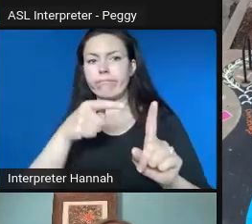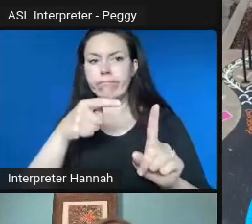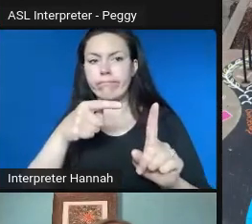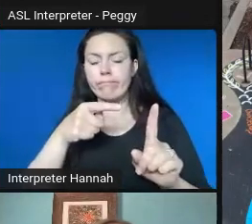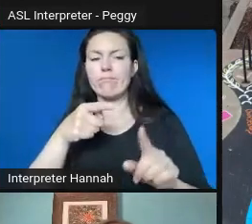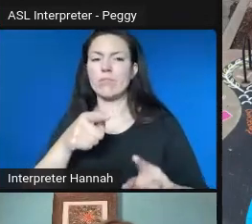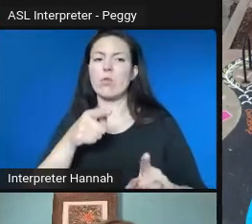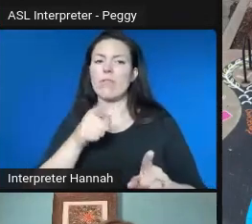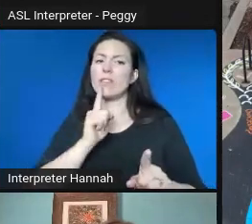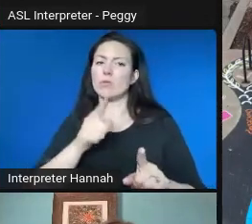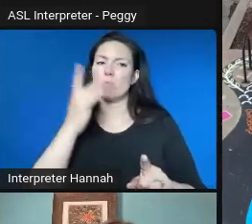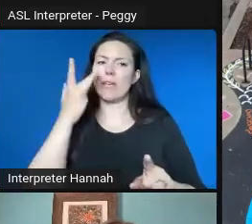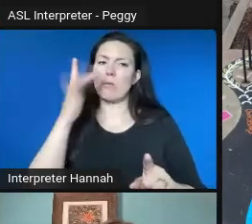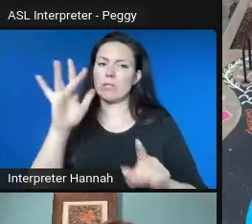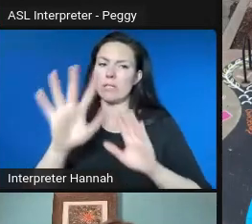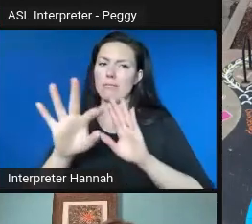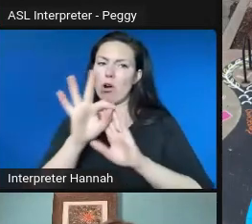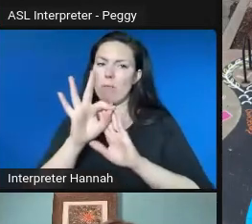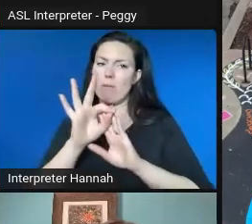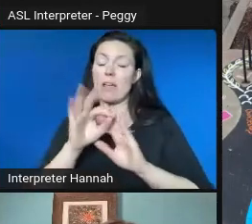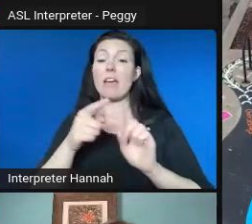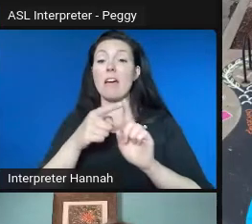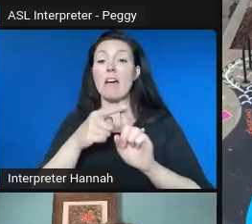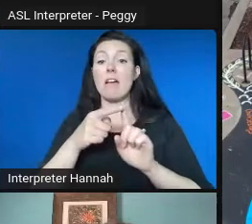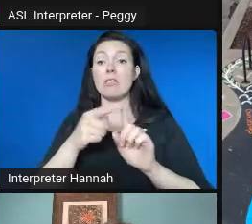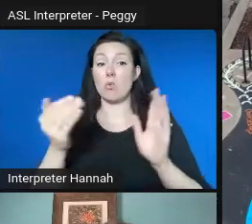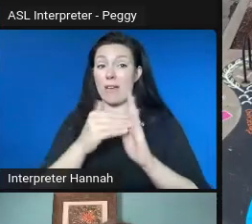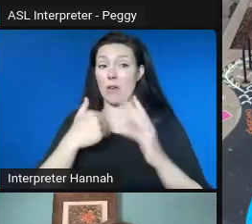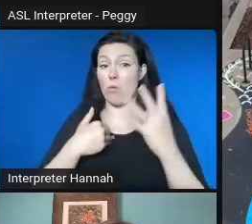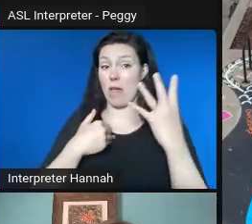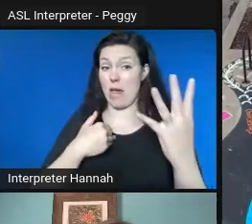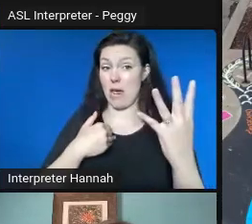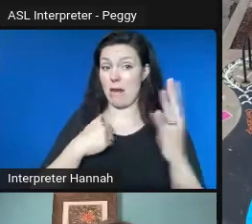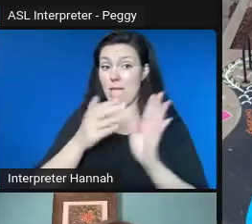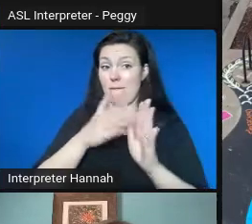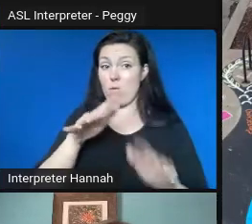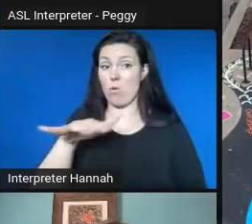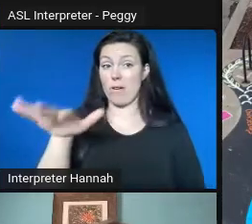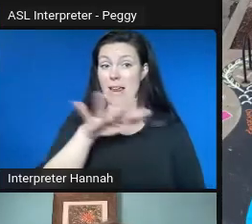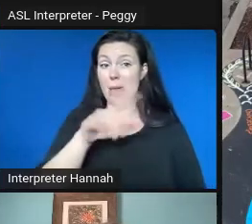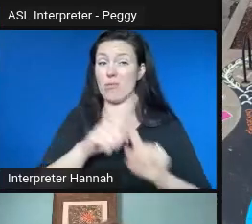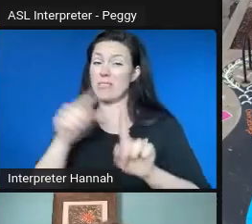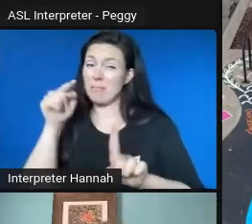It's probably the most-- out of the four neighborhoods we have-- it's probably the most solid business